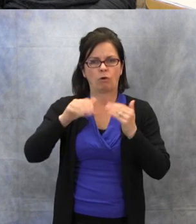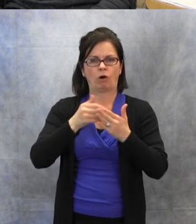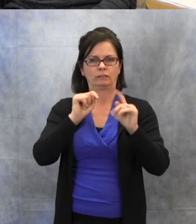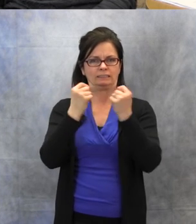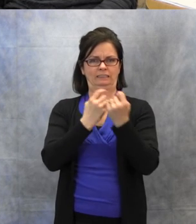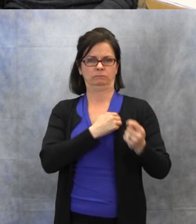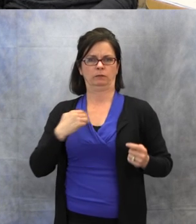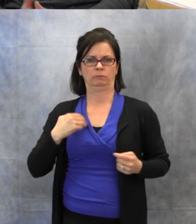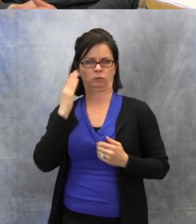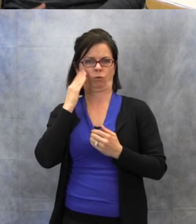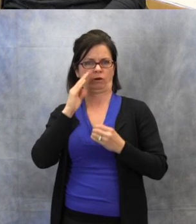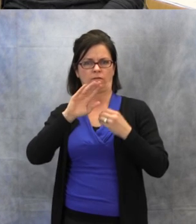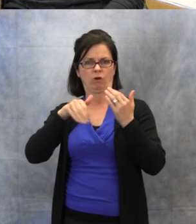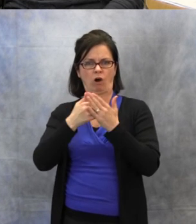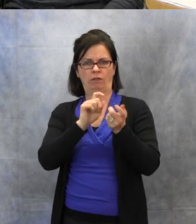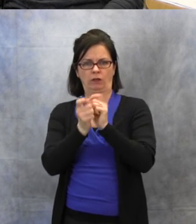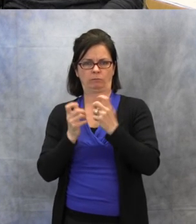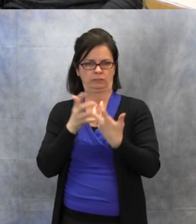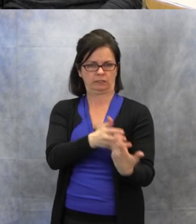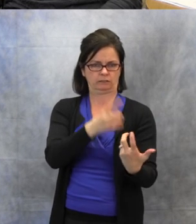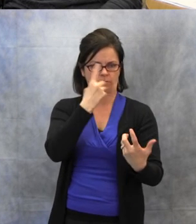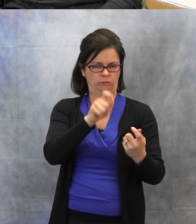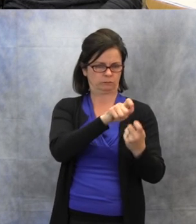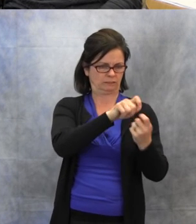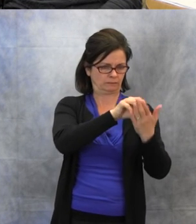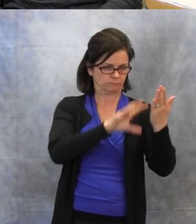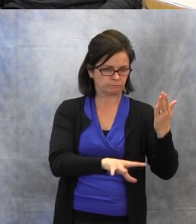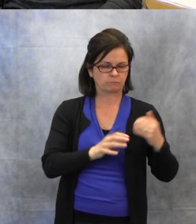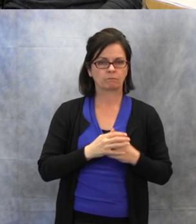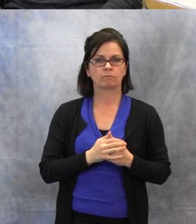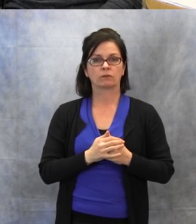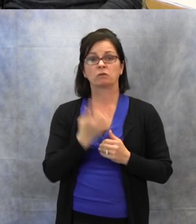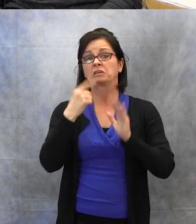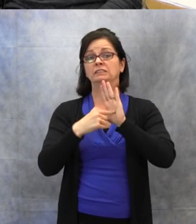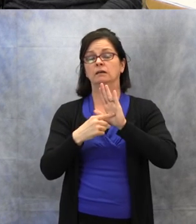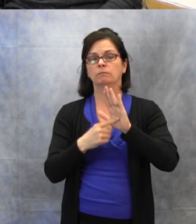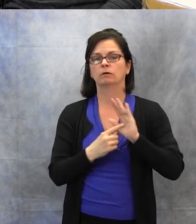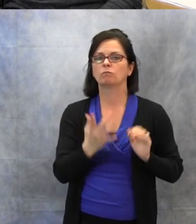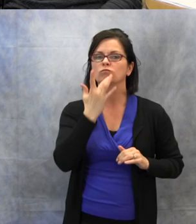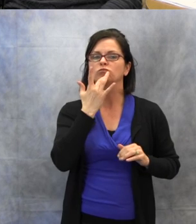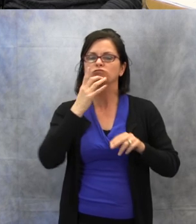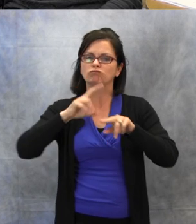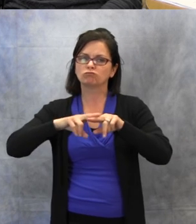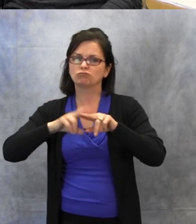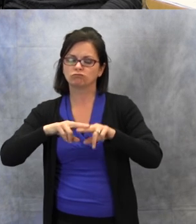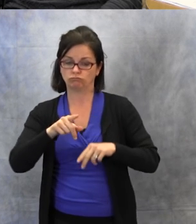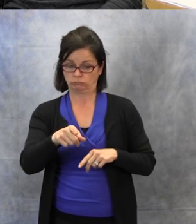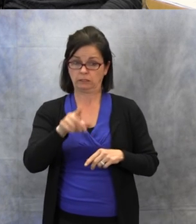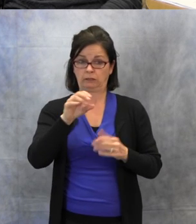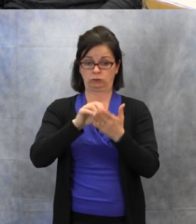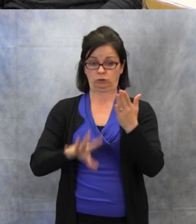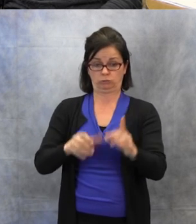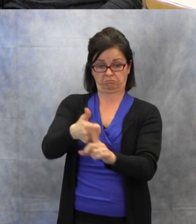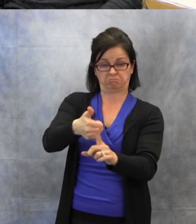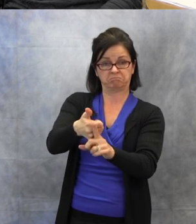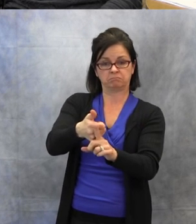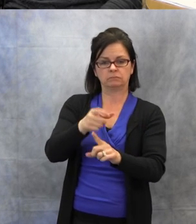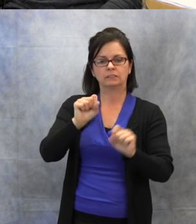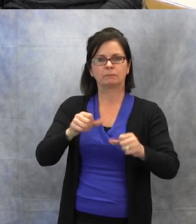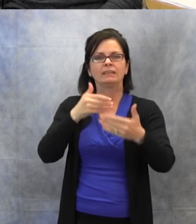So one, of course, is preferential seating, allowing the student to be near the front